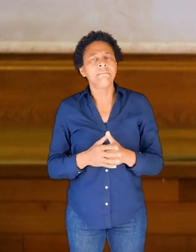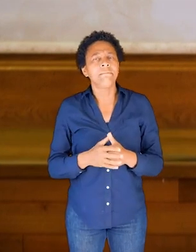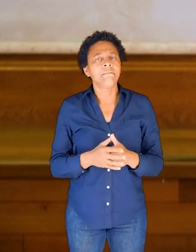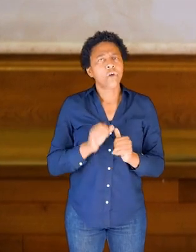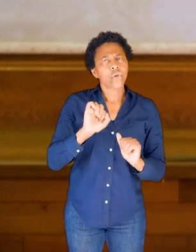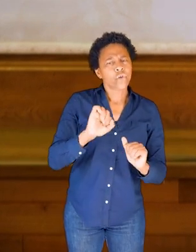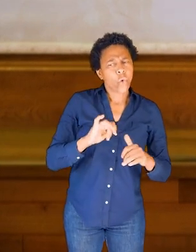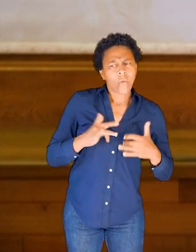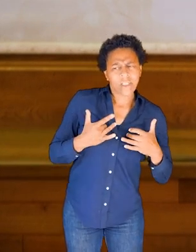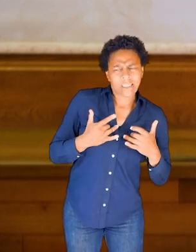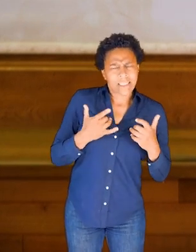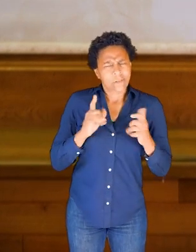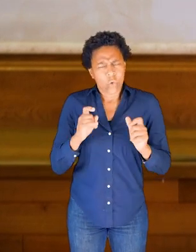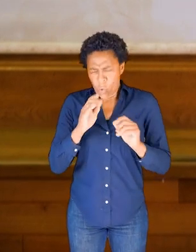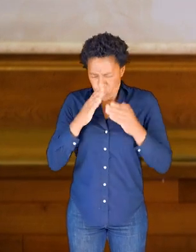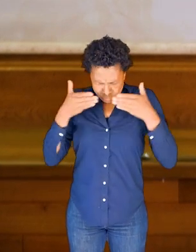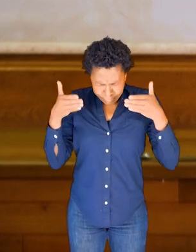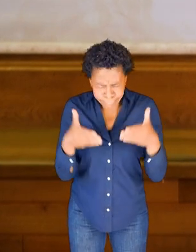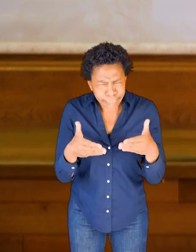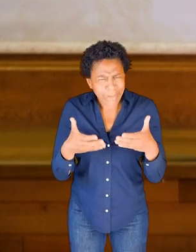with your attention in these shapes.